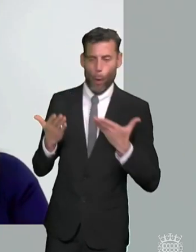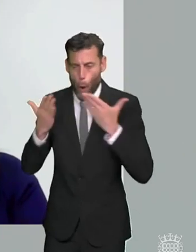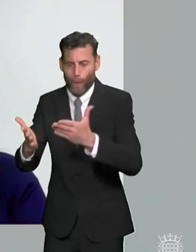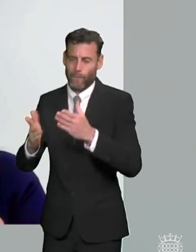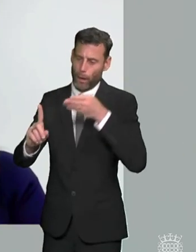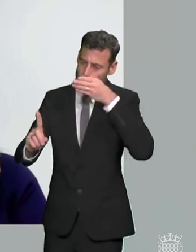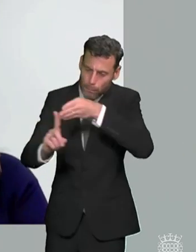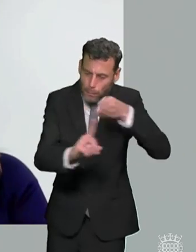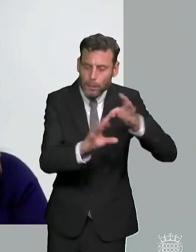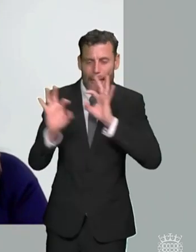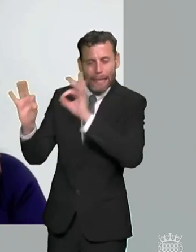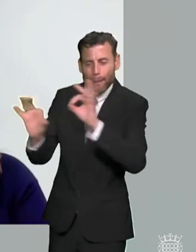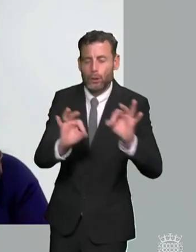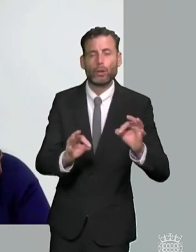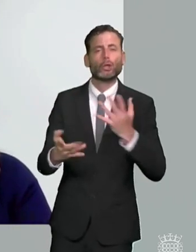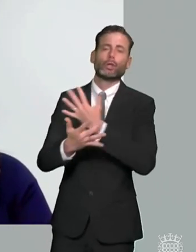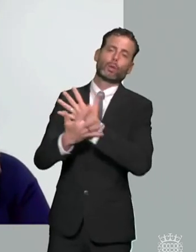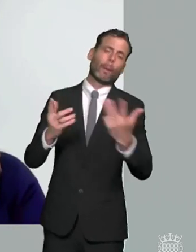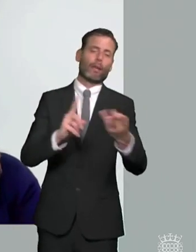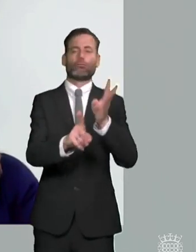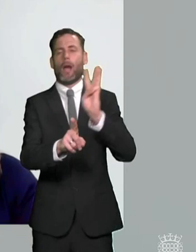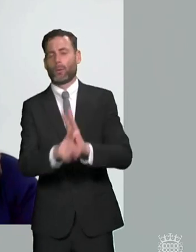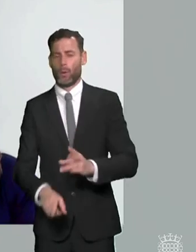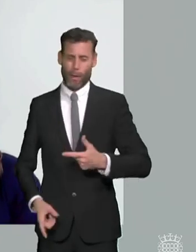schools there's too many tribunal appeals and there's too much money being spent